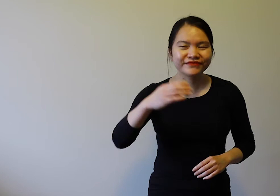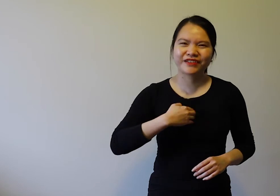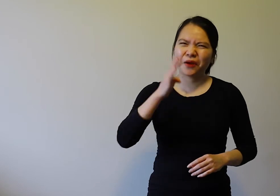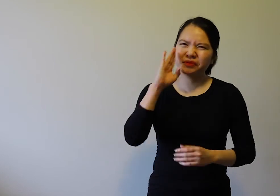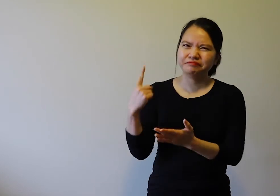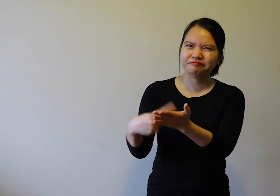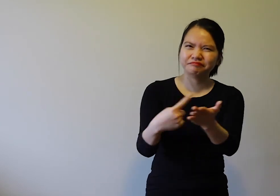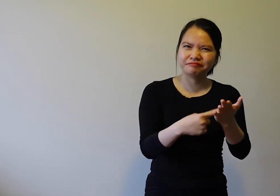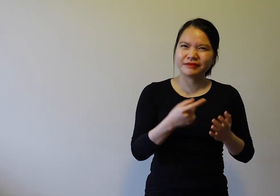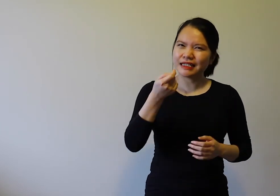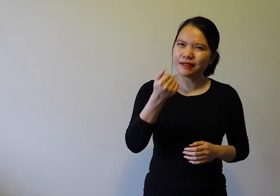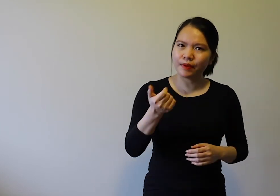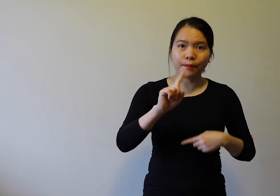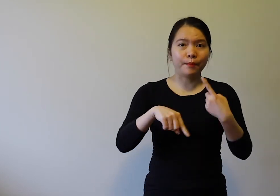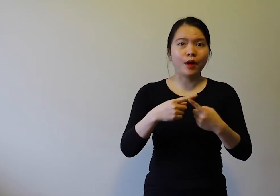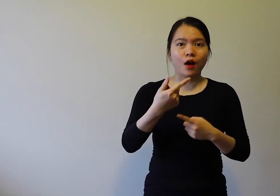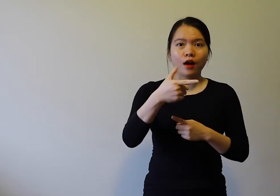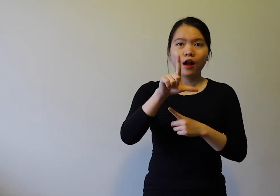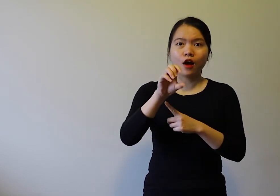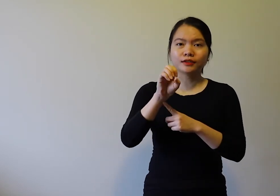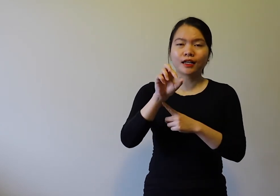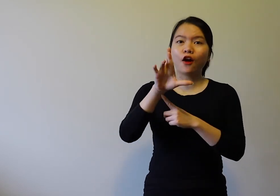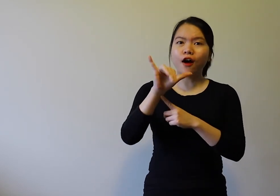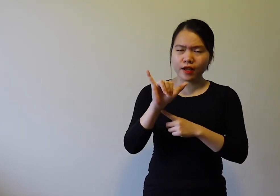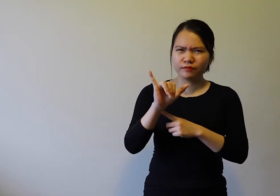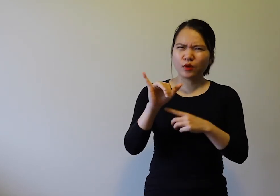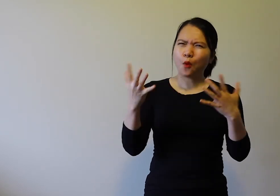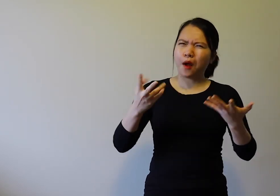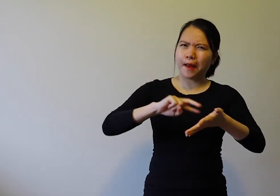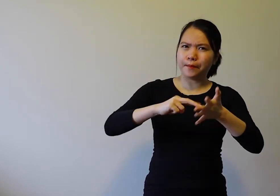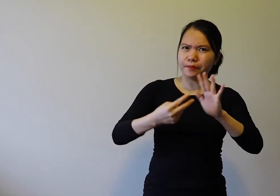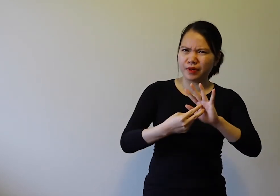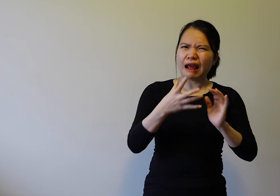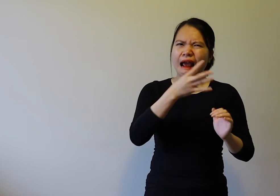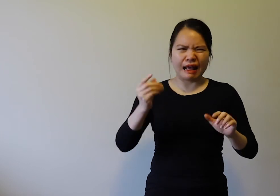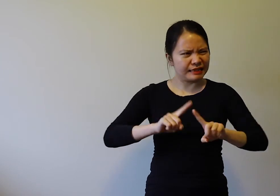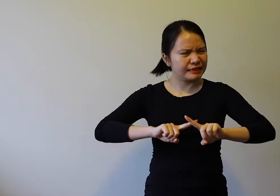Hello, we will talk a bit about glossary. What does glossary mean? What is different from a dictionary?